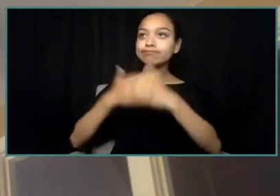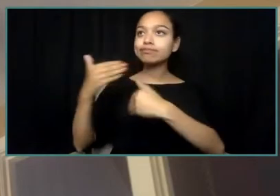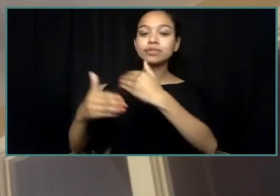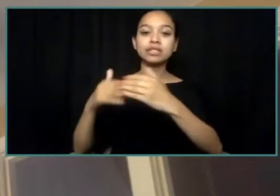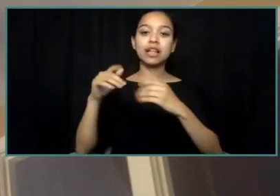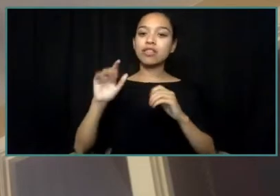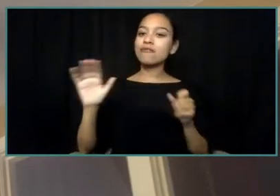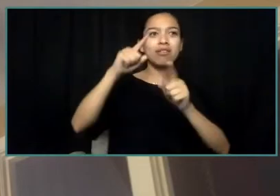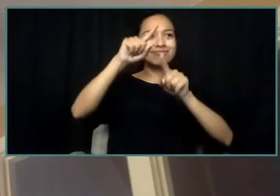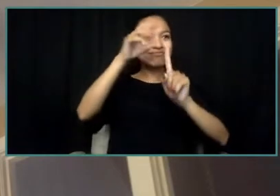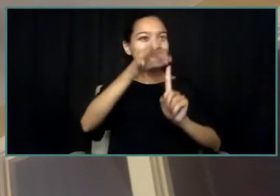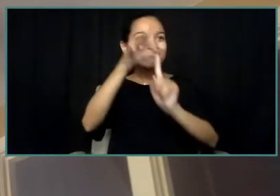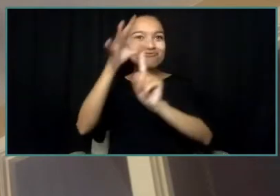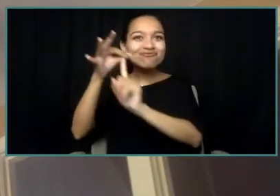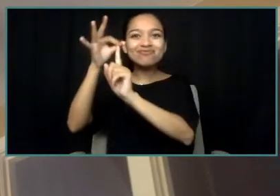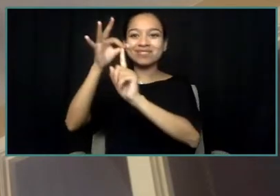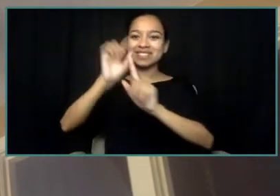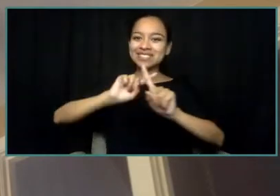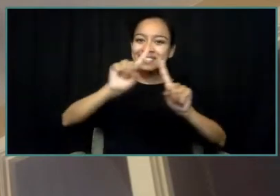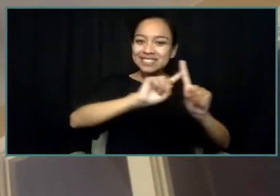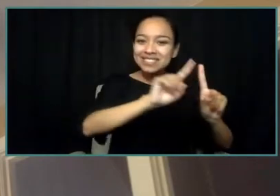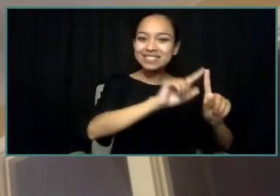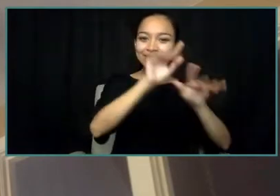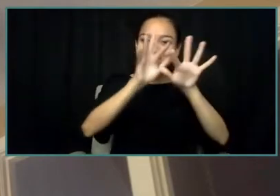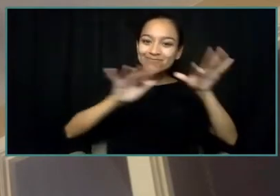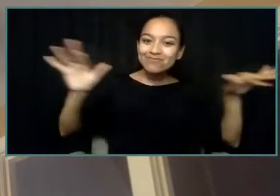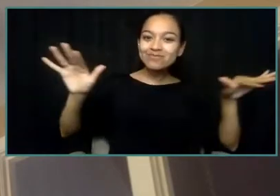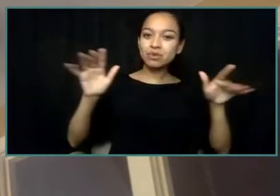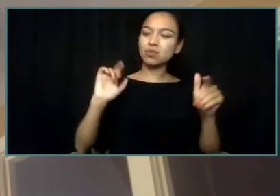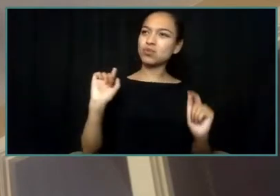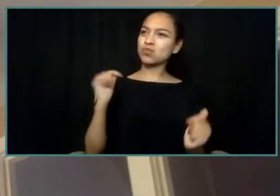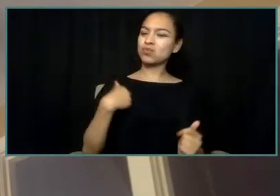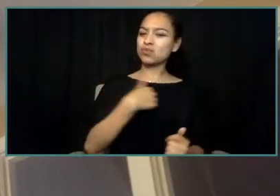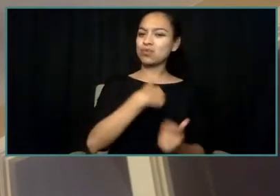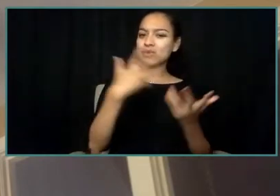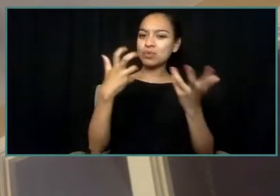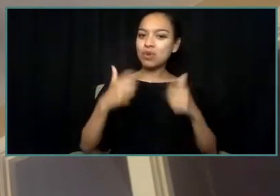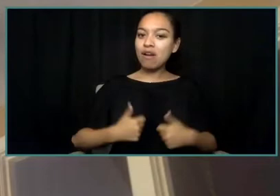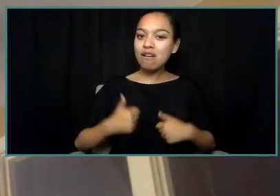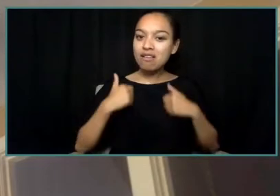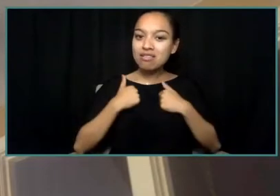or as some people say, want to live to the fullest potential.